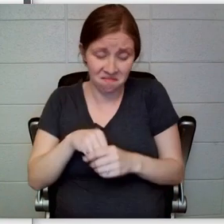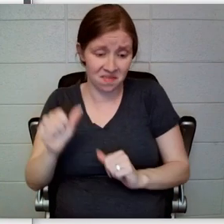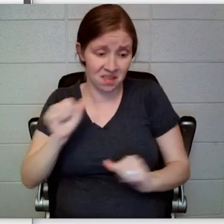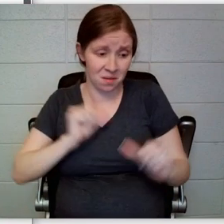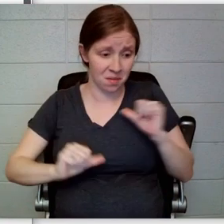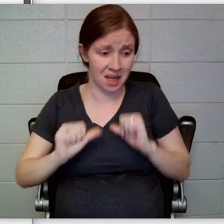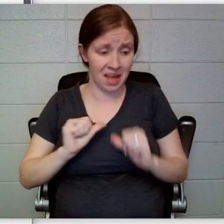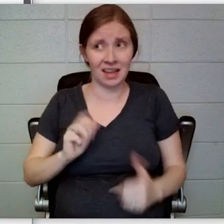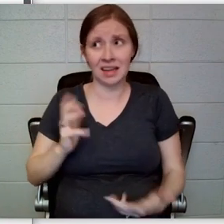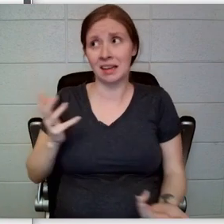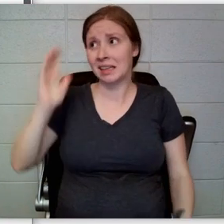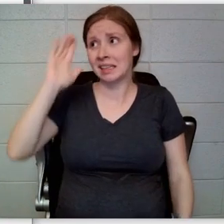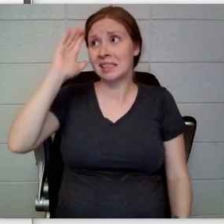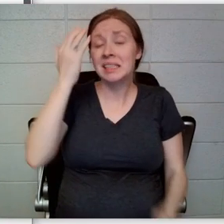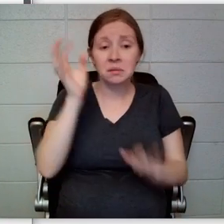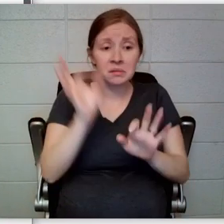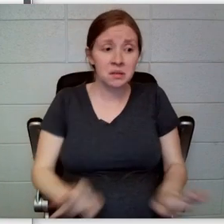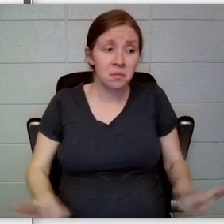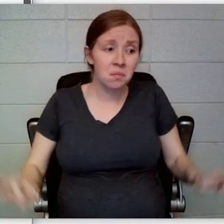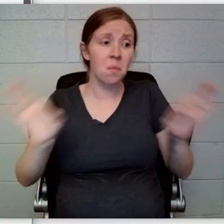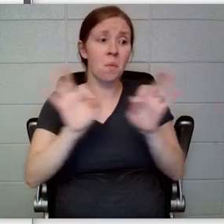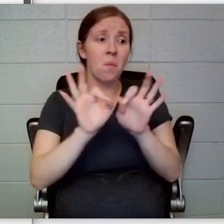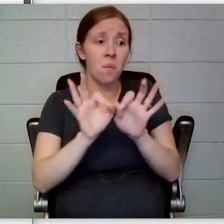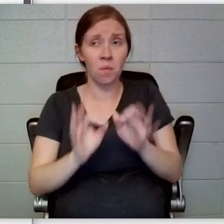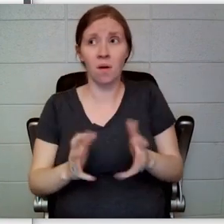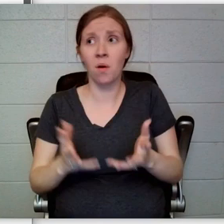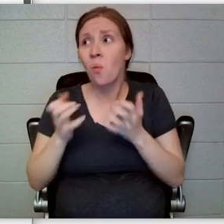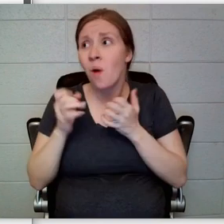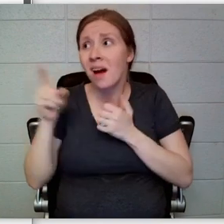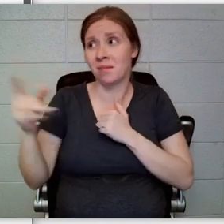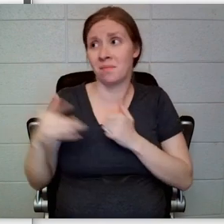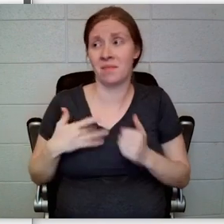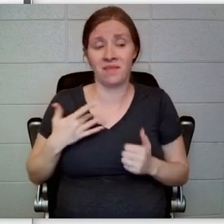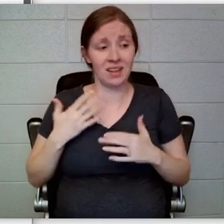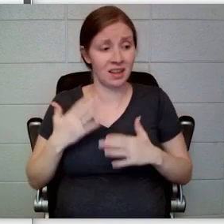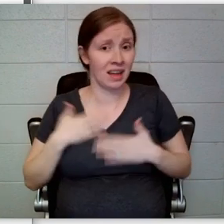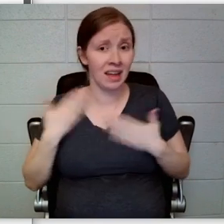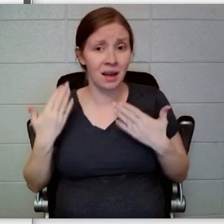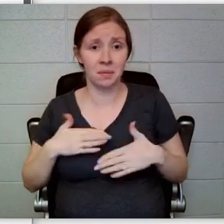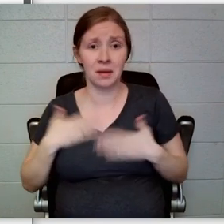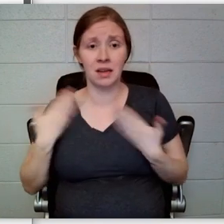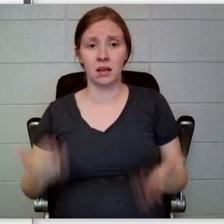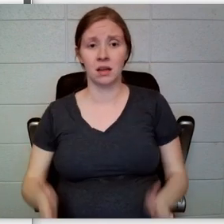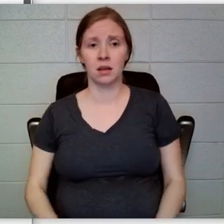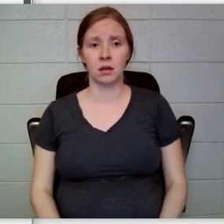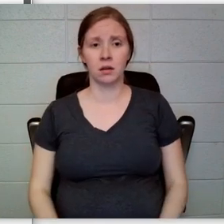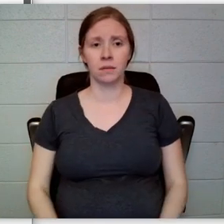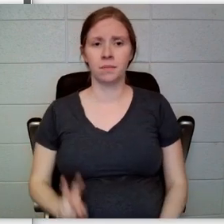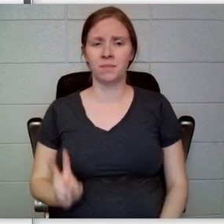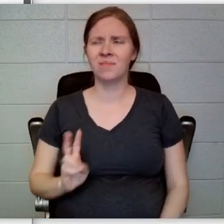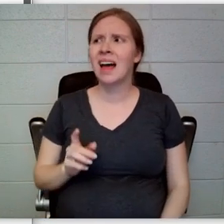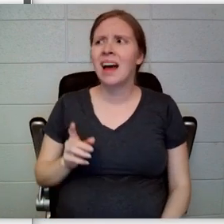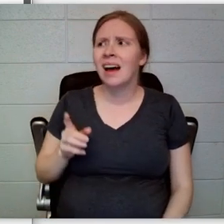him, and we want to keep on his good side.” “But he must be up to something,” Violet said.